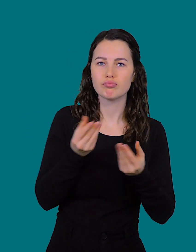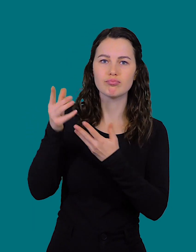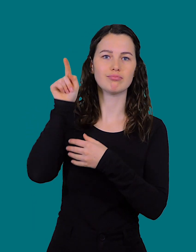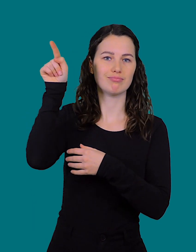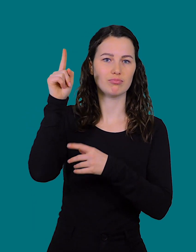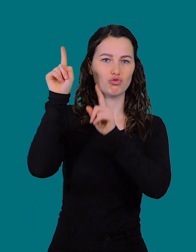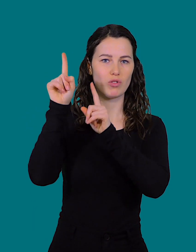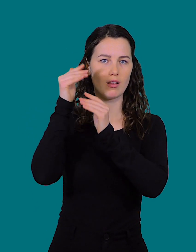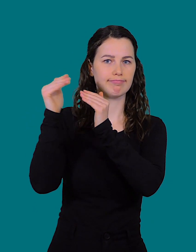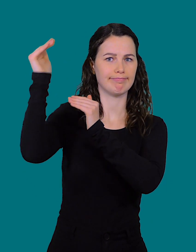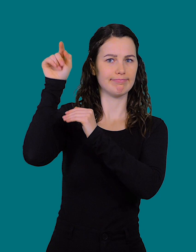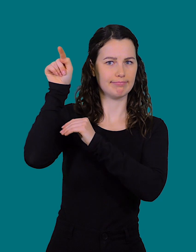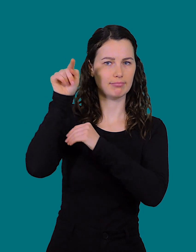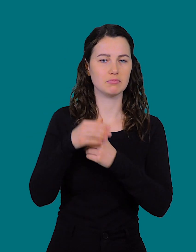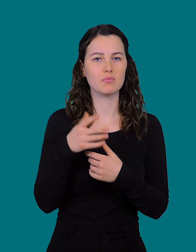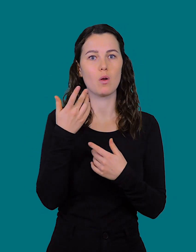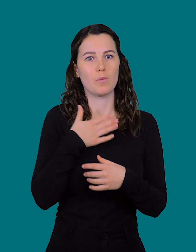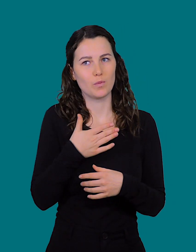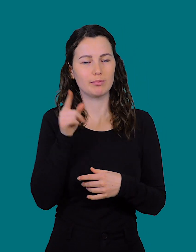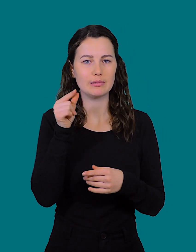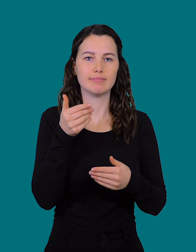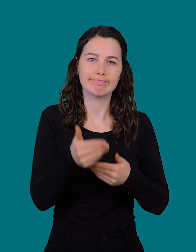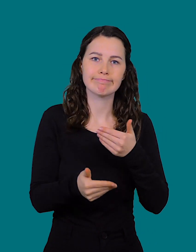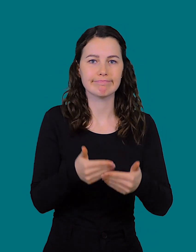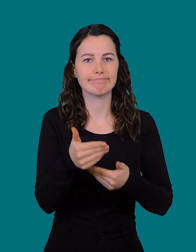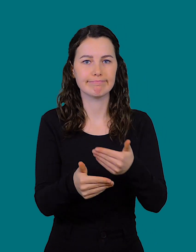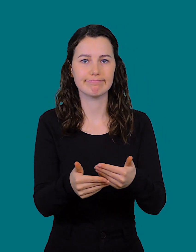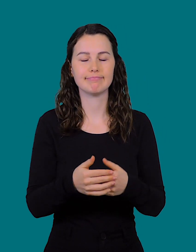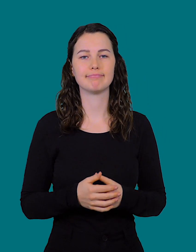She passes on the needs to a higher authority, althoug the progress is very slow.